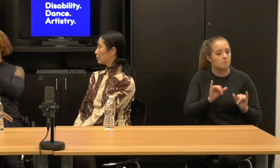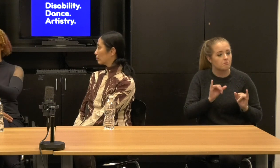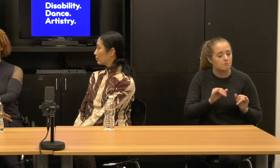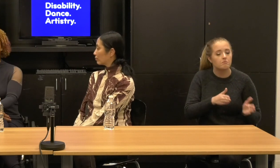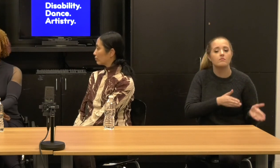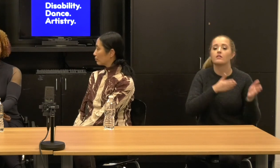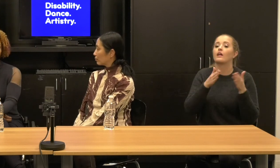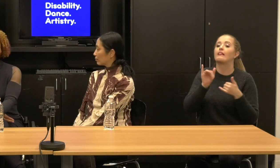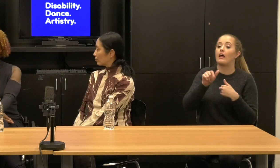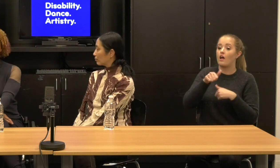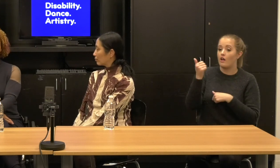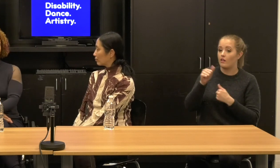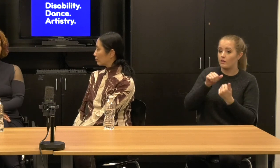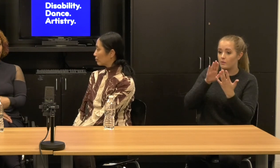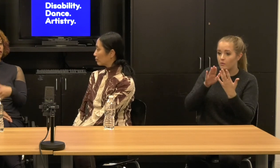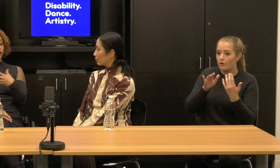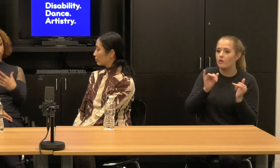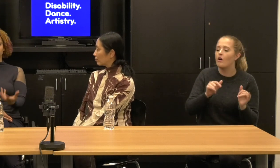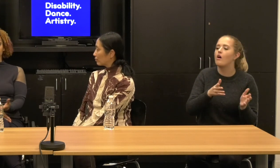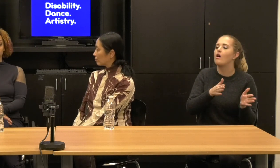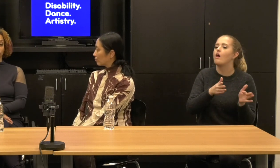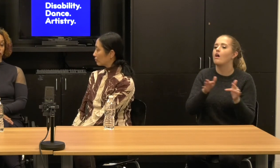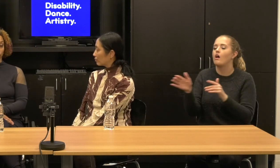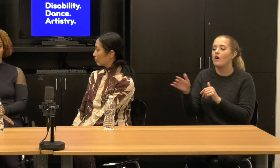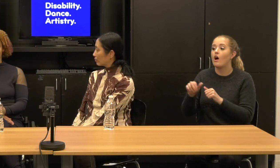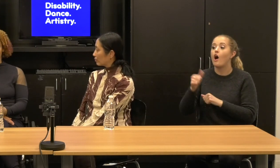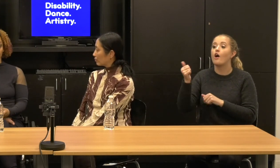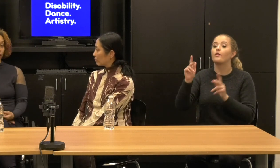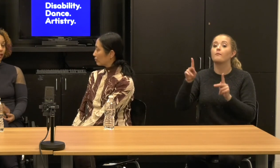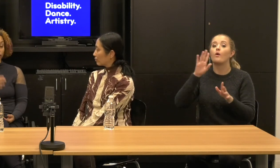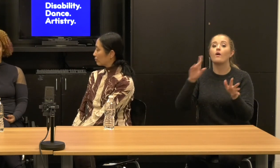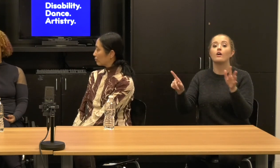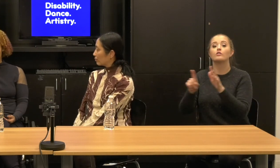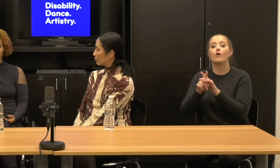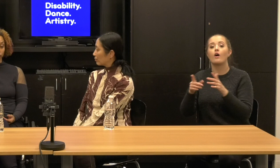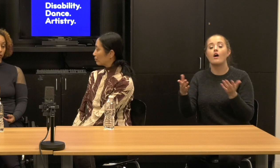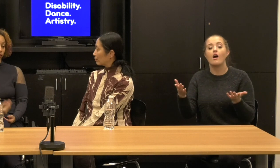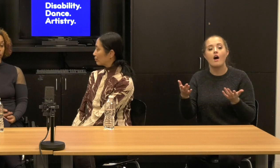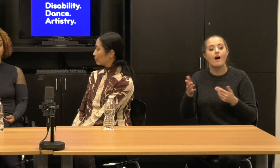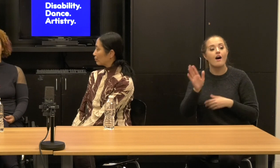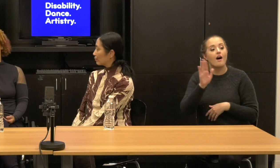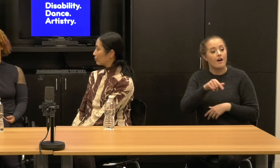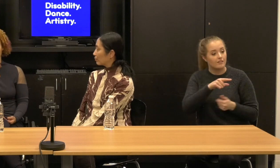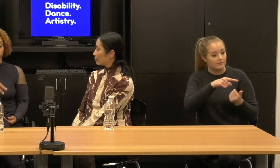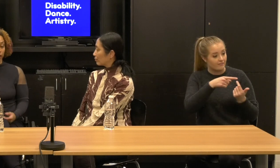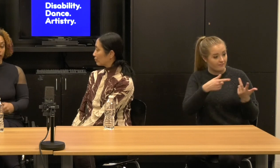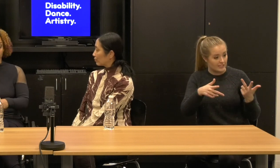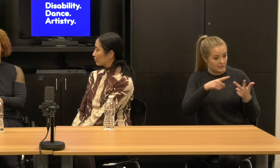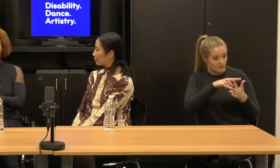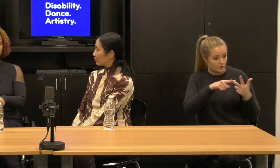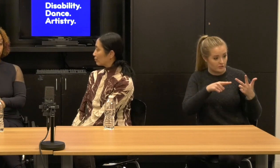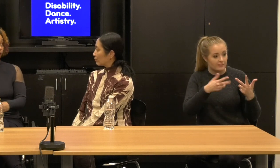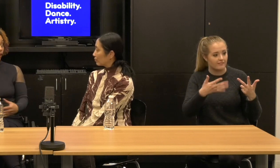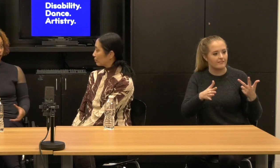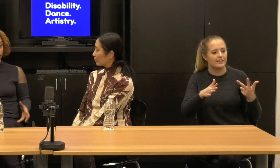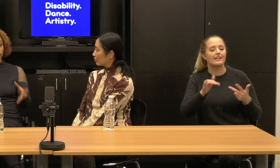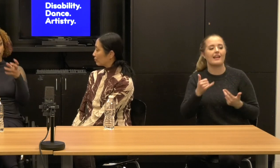another way of producing work and then someone else is going to show up and say, well, you know what, you had just three ways just as the false way and this is the fifth way and